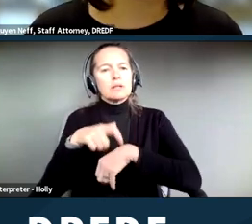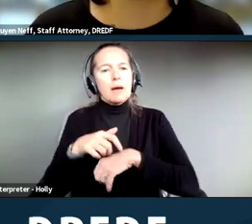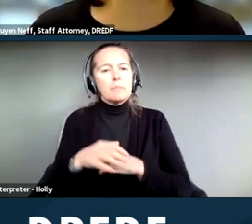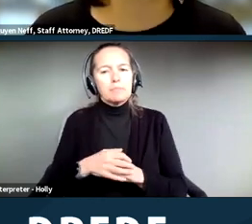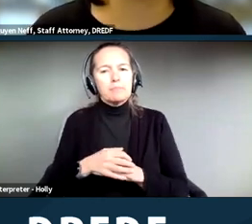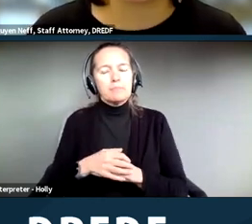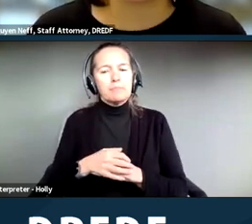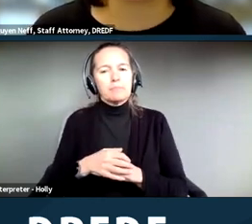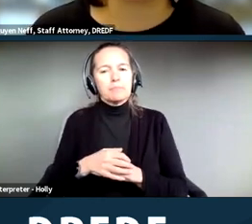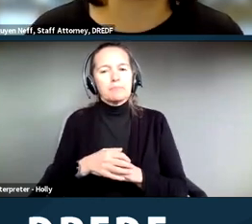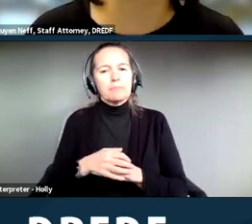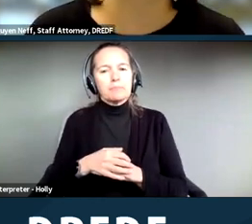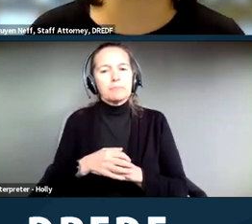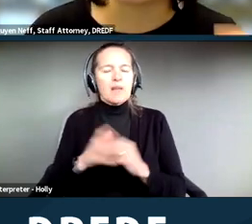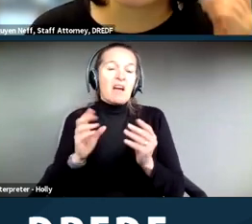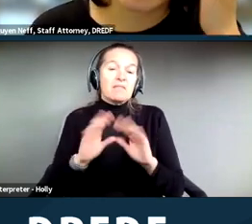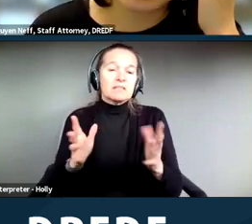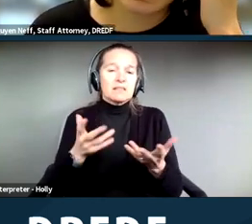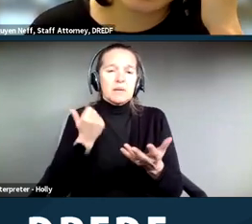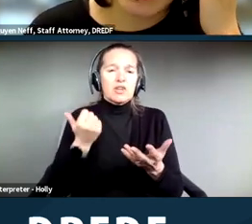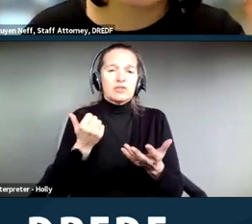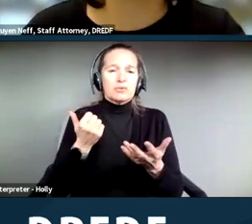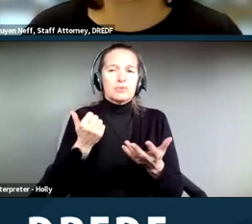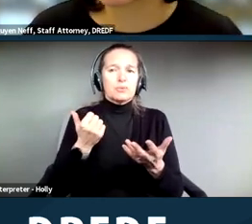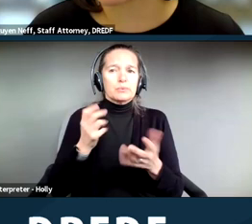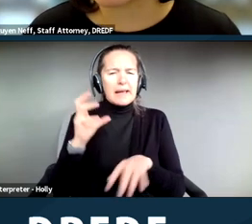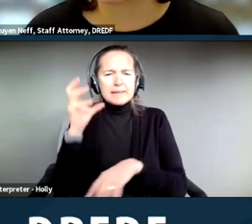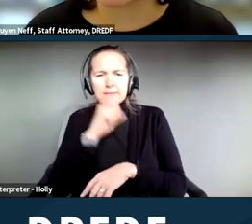give yourself the correct amount of time to begin with, but sometimes it's hard to know